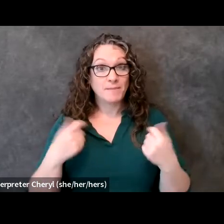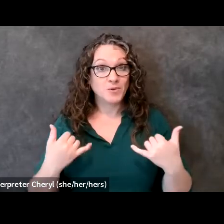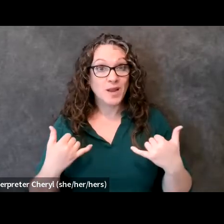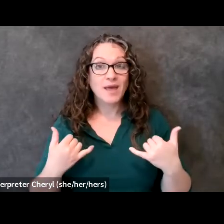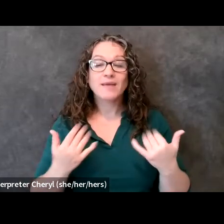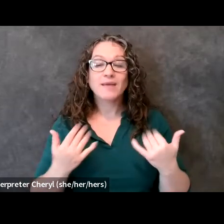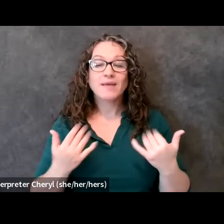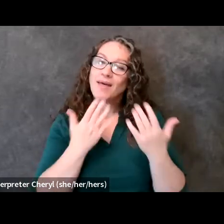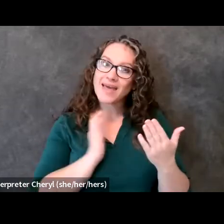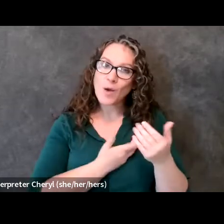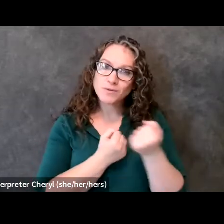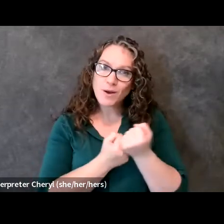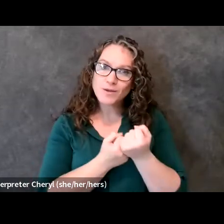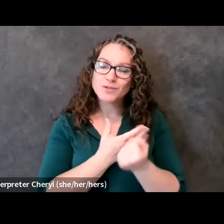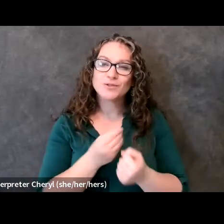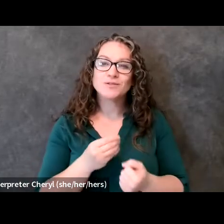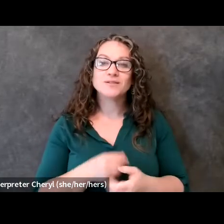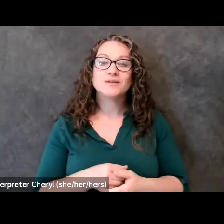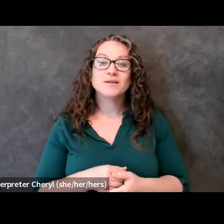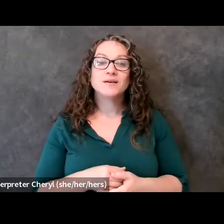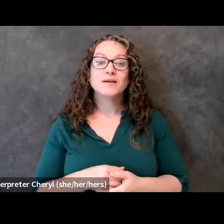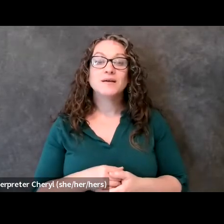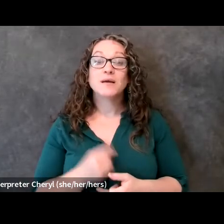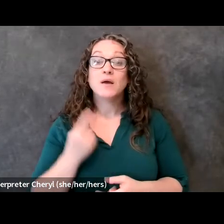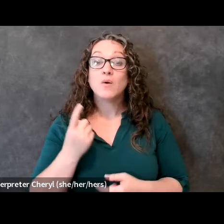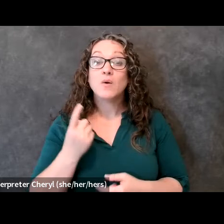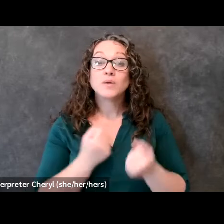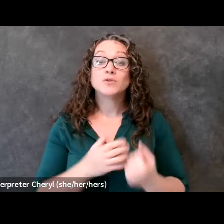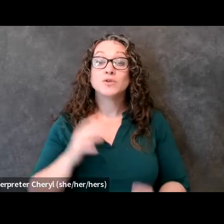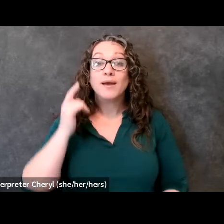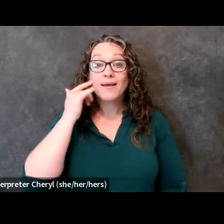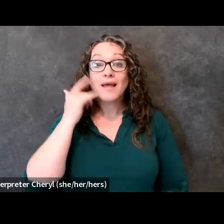sponsors and our supporters uh one of those being the california youth leadership forum